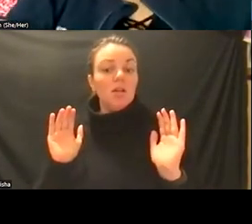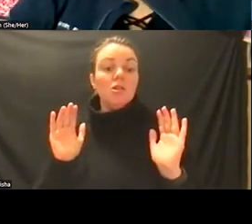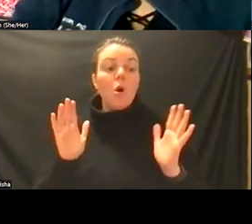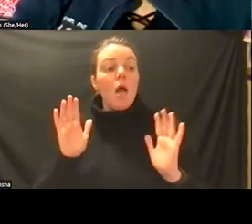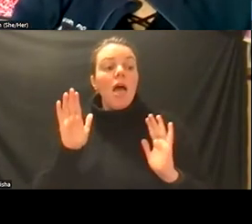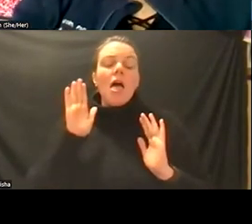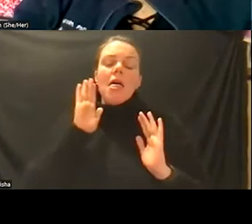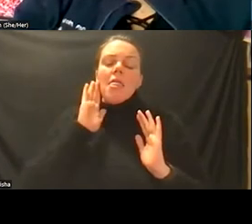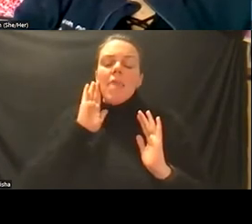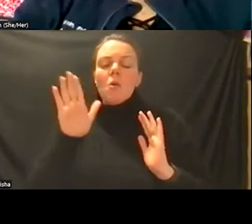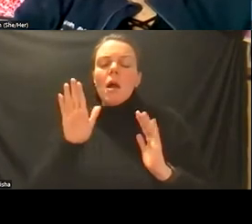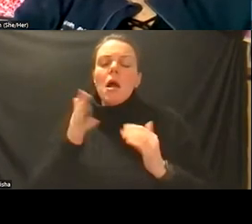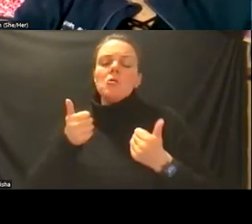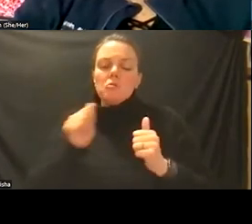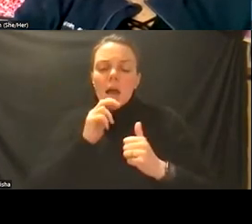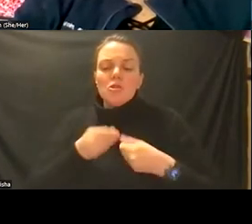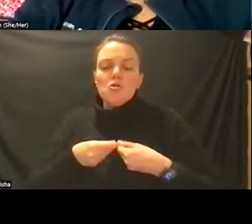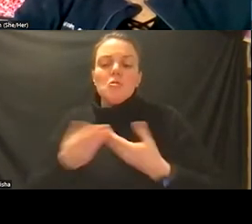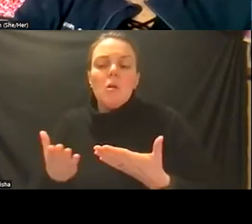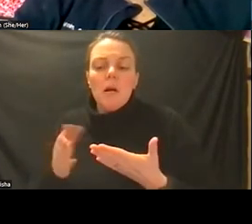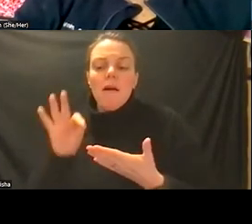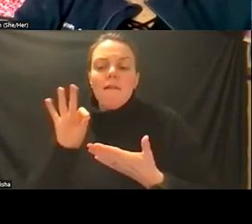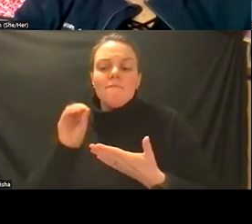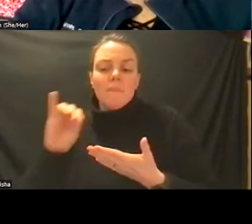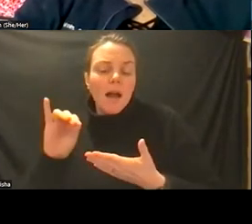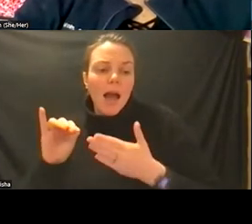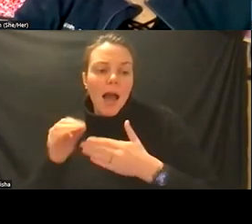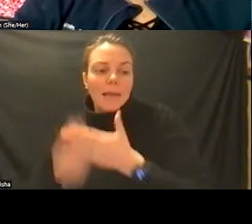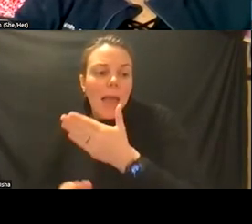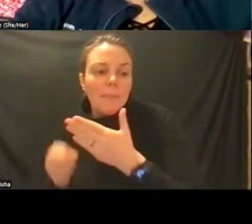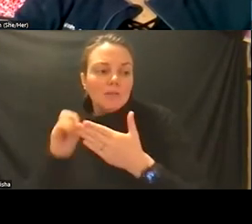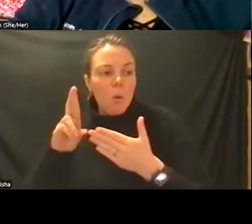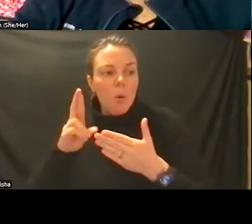fund of information gaps language gaps etc but unless they're provided with sufficient